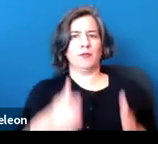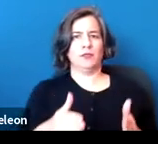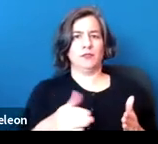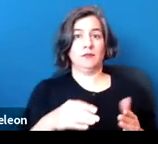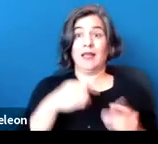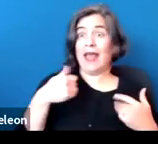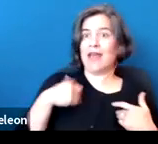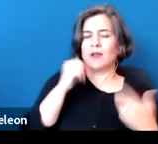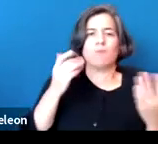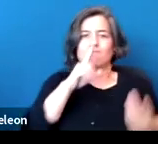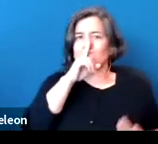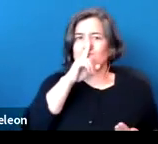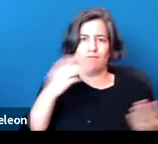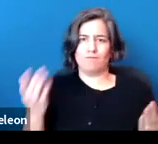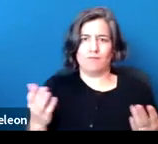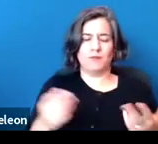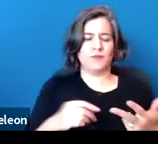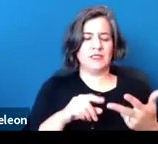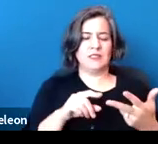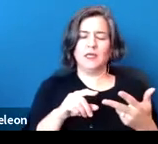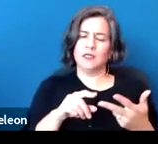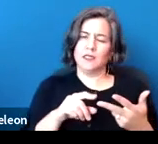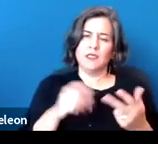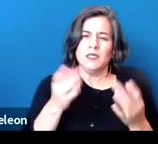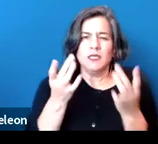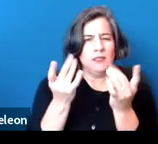There's an extraordinarily nuanced history of this definition